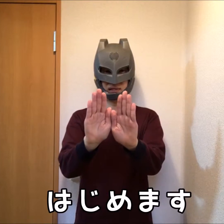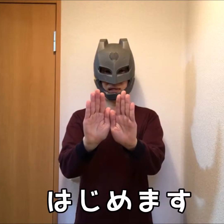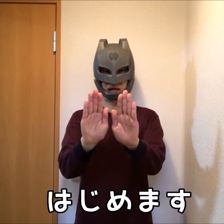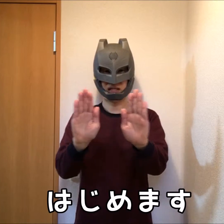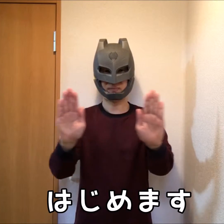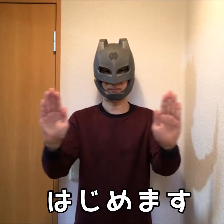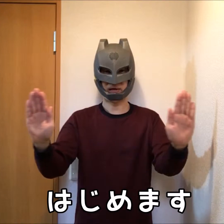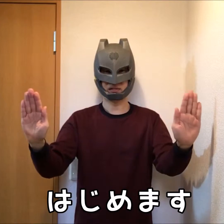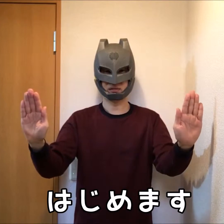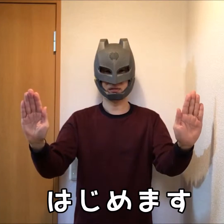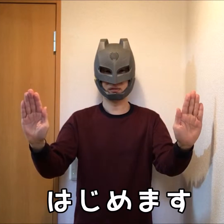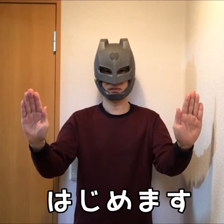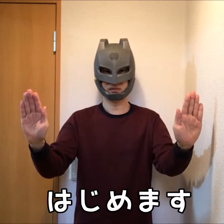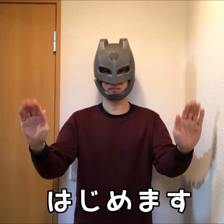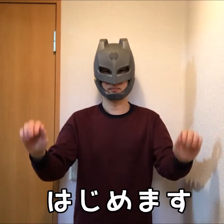Let's start